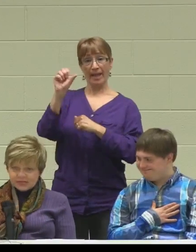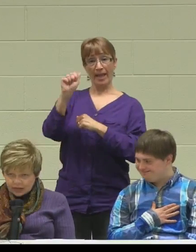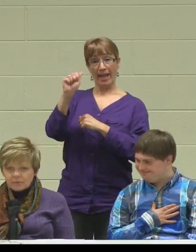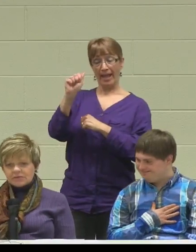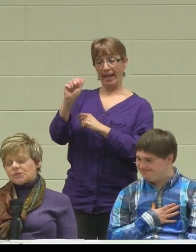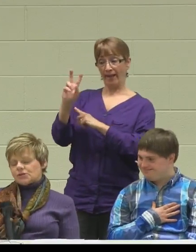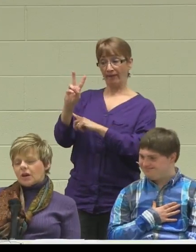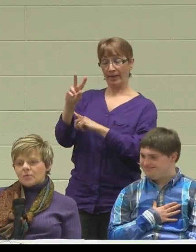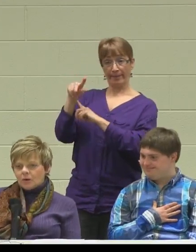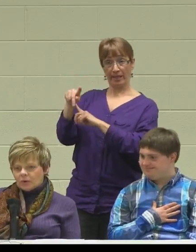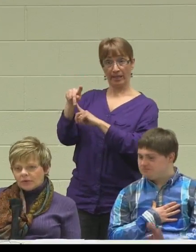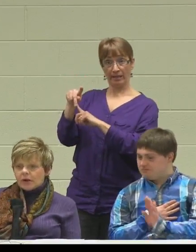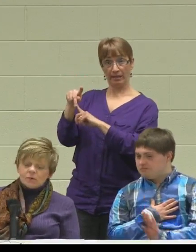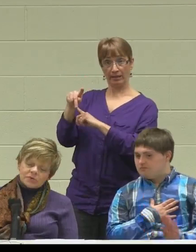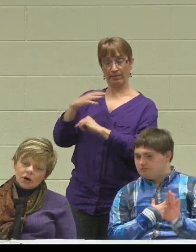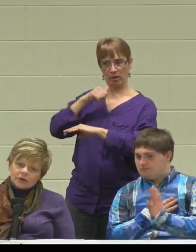the syllabus that she came home with was harder